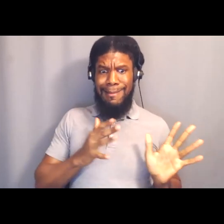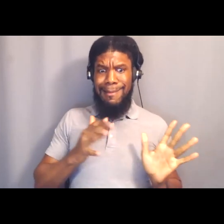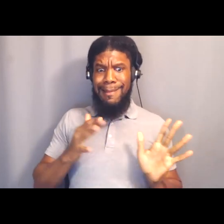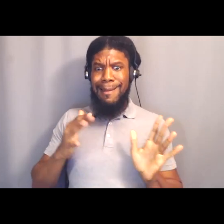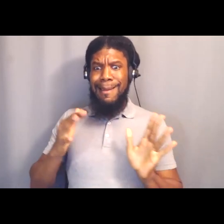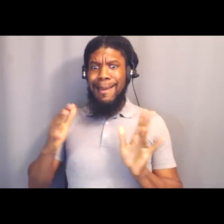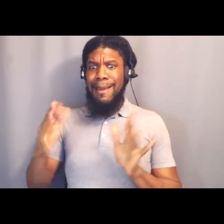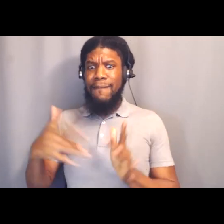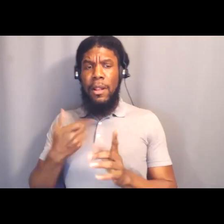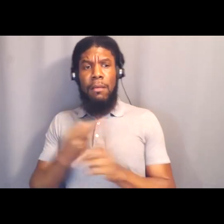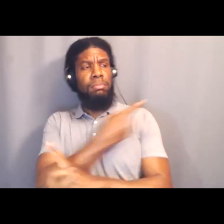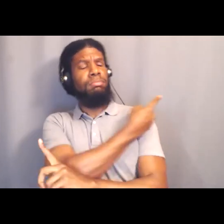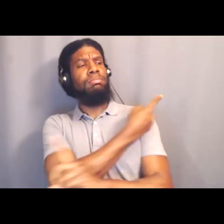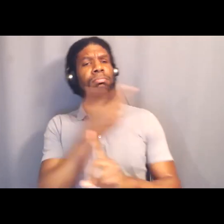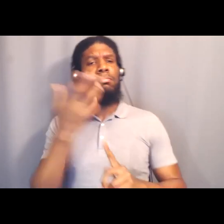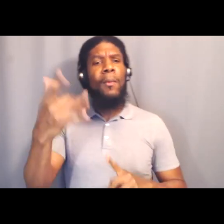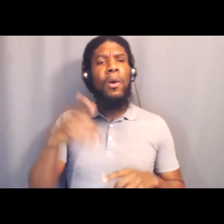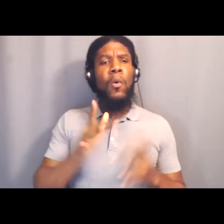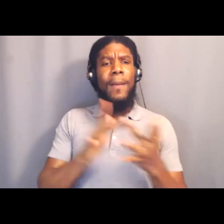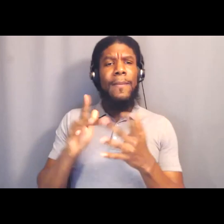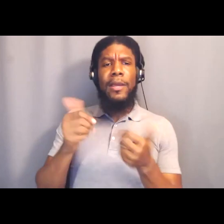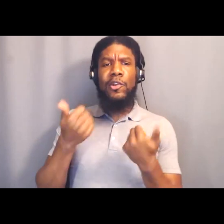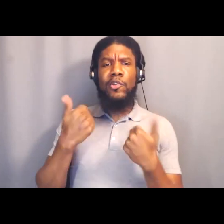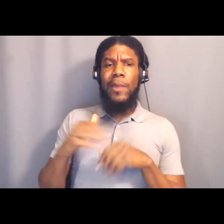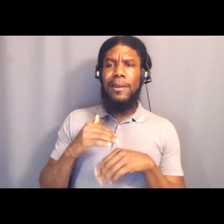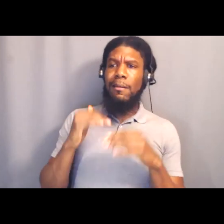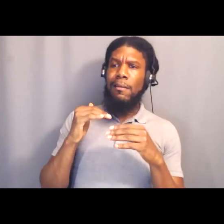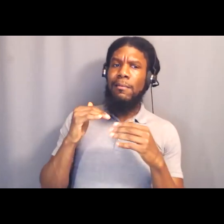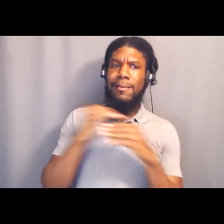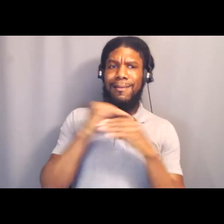because some website tried to scam me for $218.